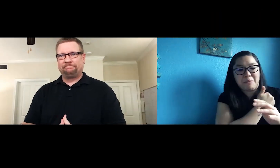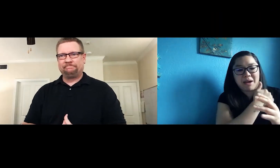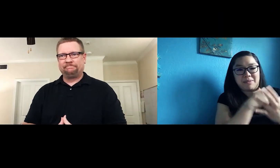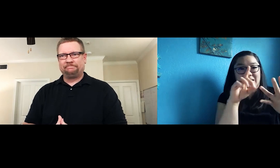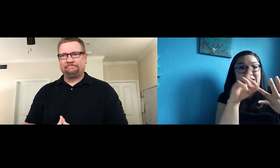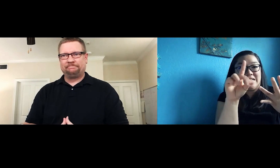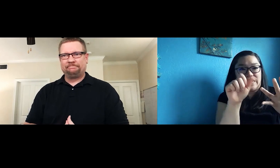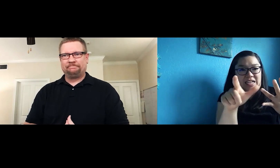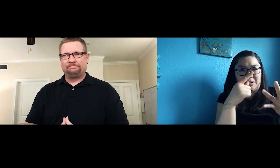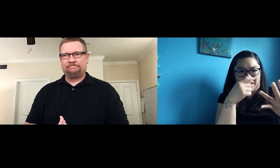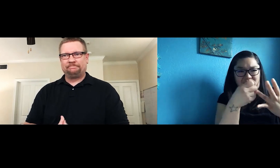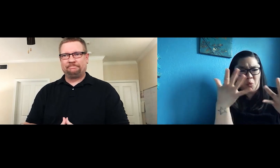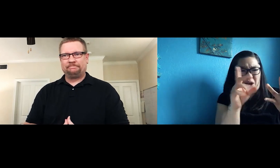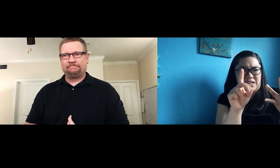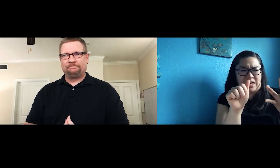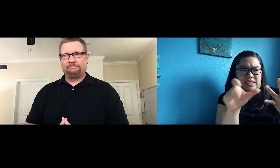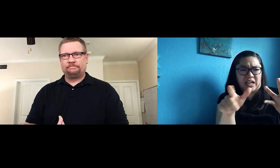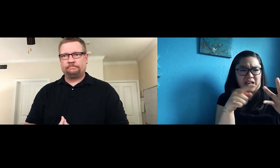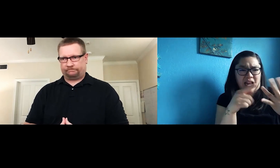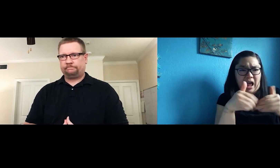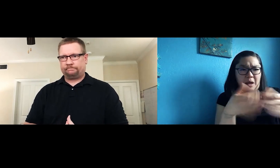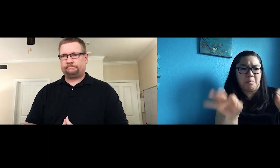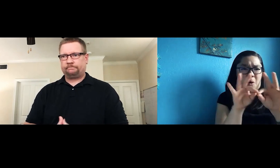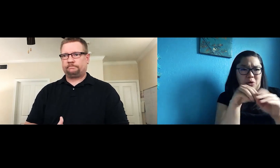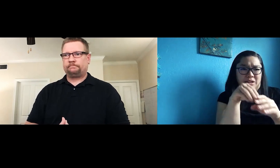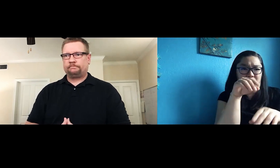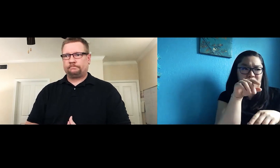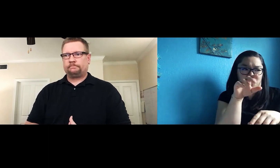That's a good reminder. Can you explain what a DASL